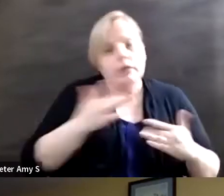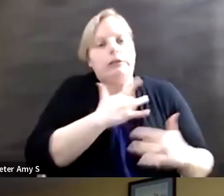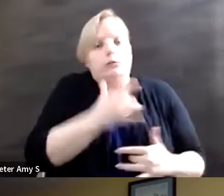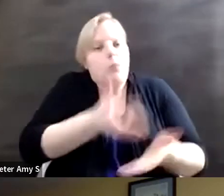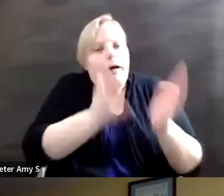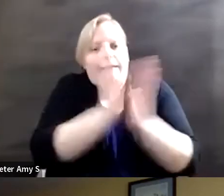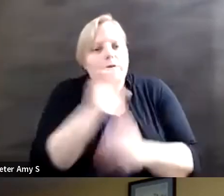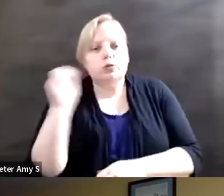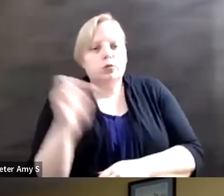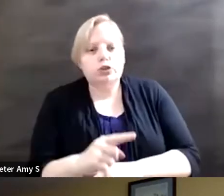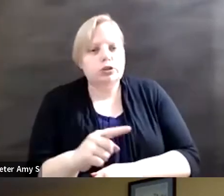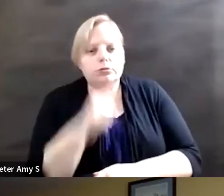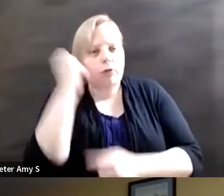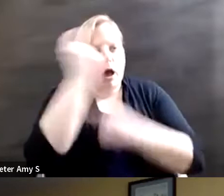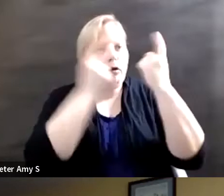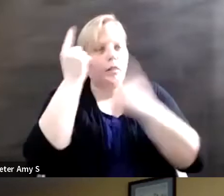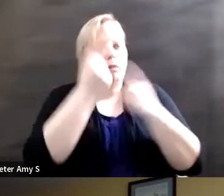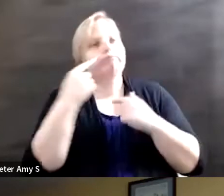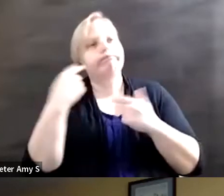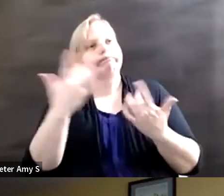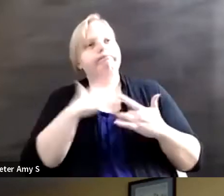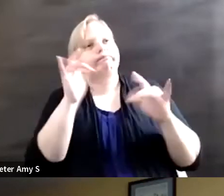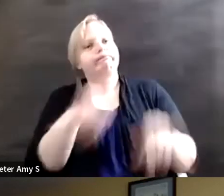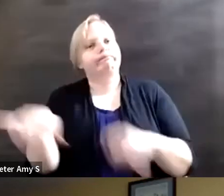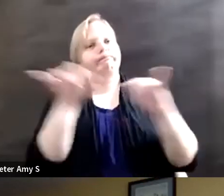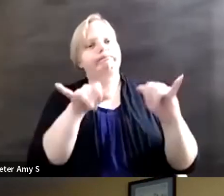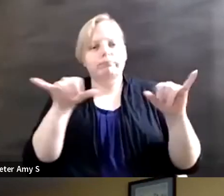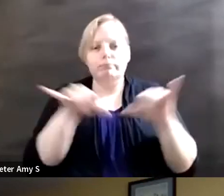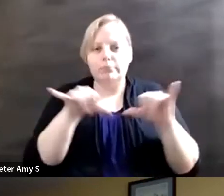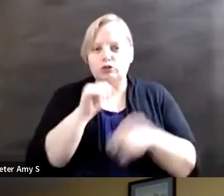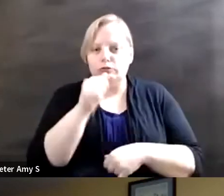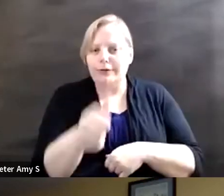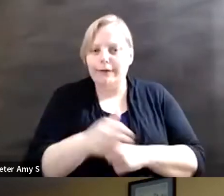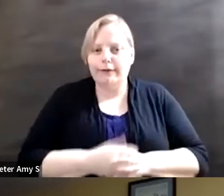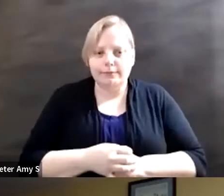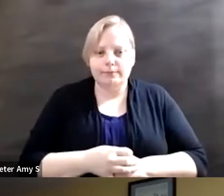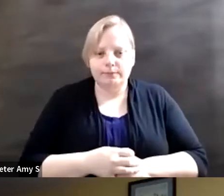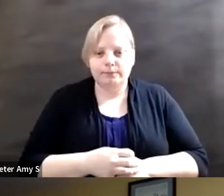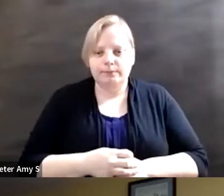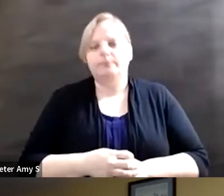consider that, you know, in the regular measures you know to address poverty, you know, because